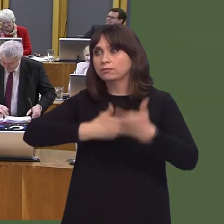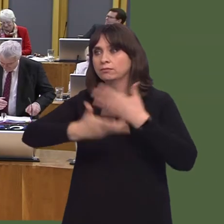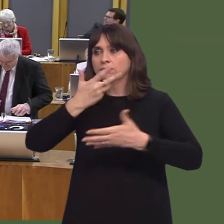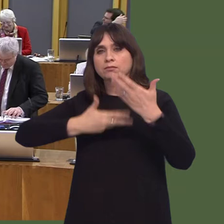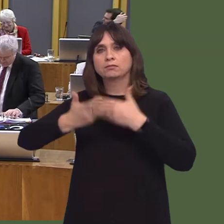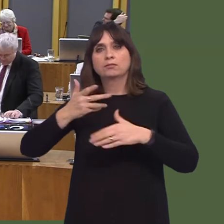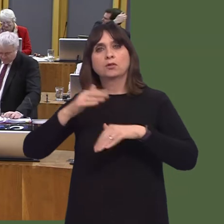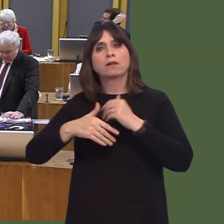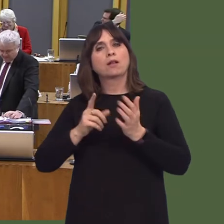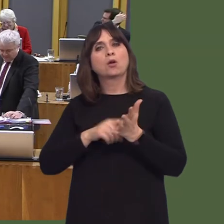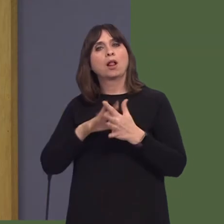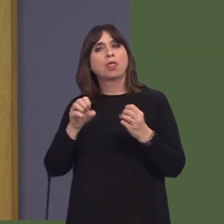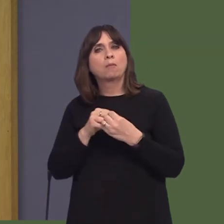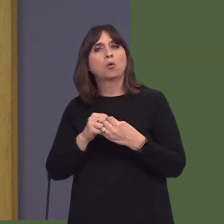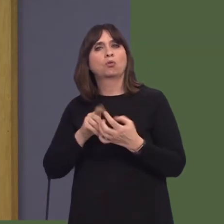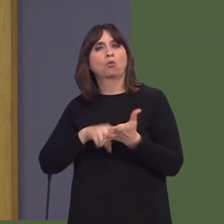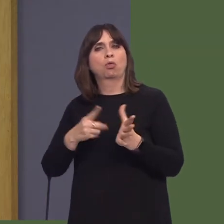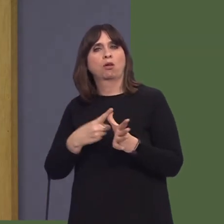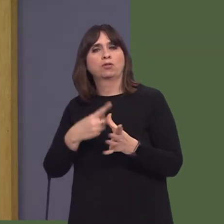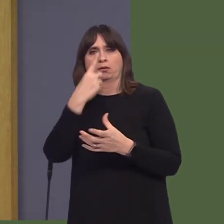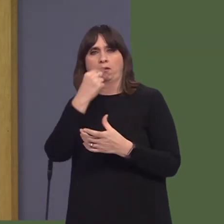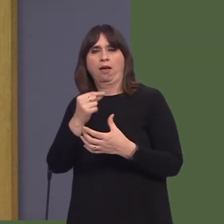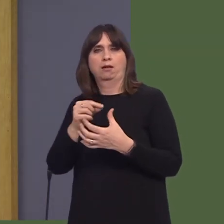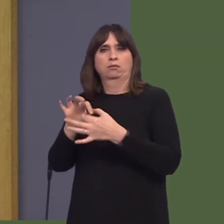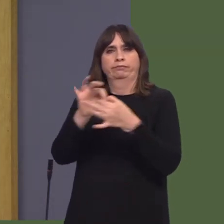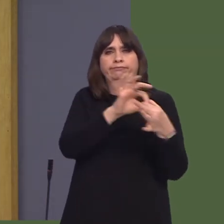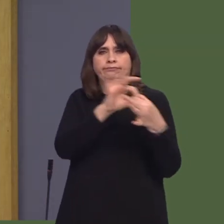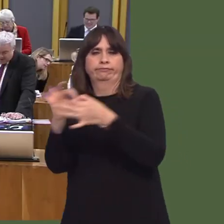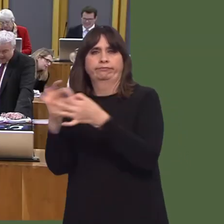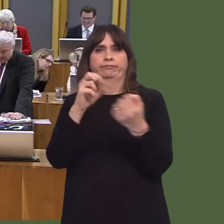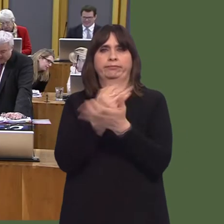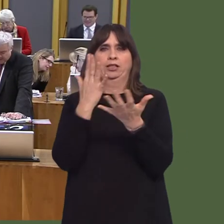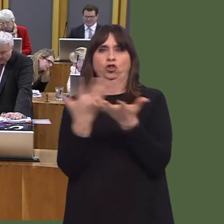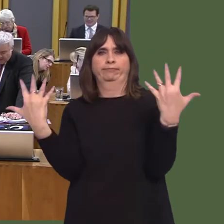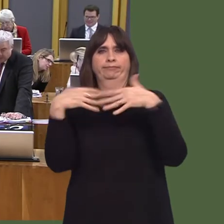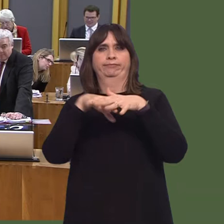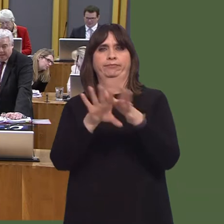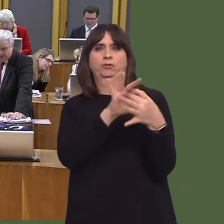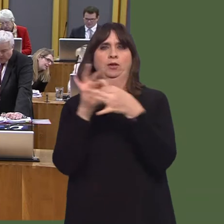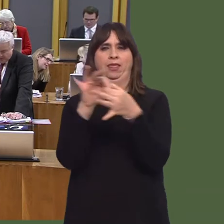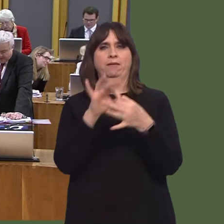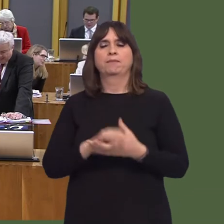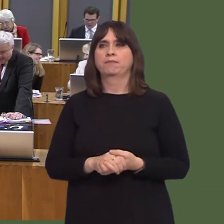We have said that we are prepared to make a financial contribution, take a stake in the lagoon. We make no apologies for that.